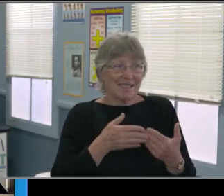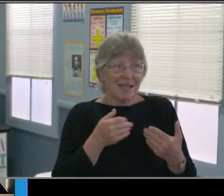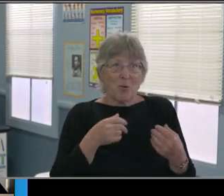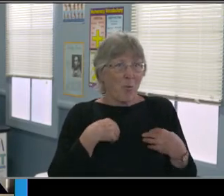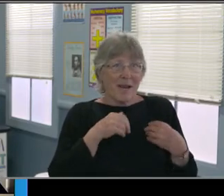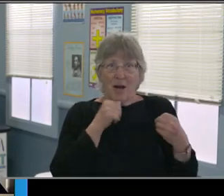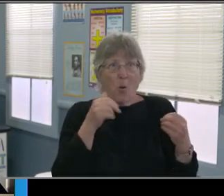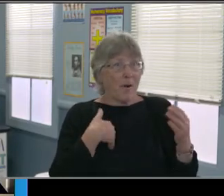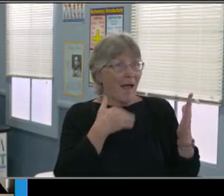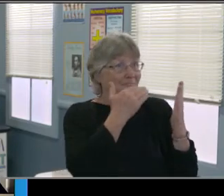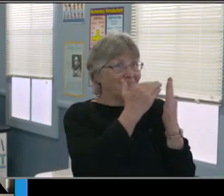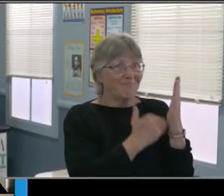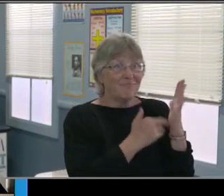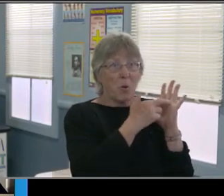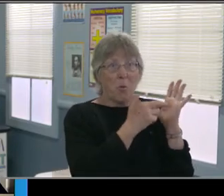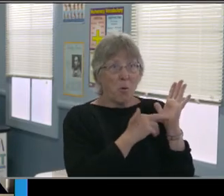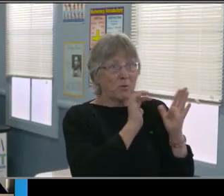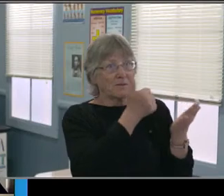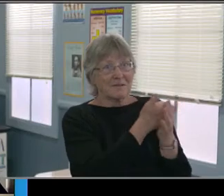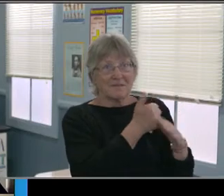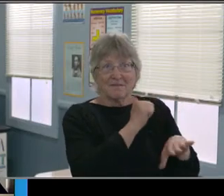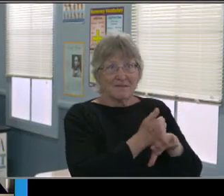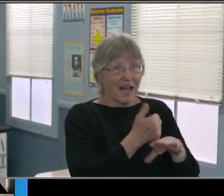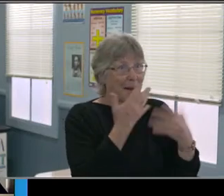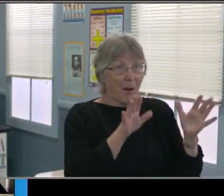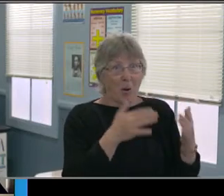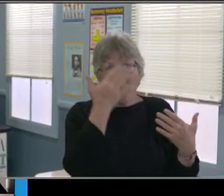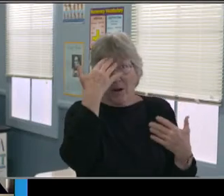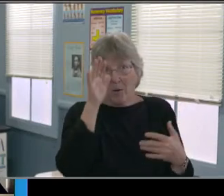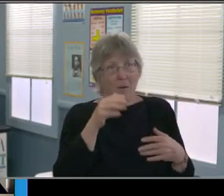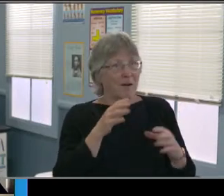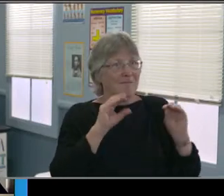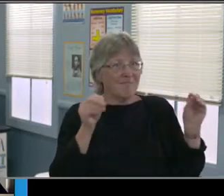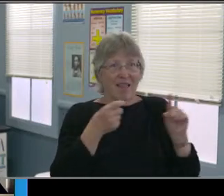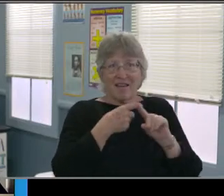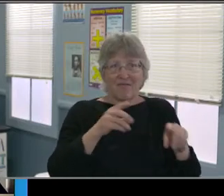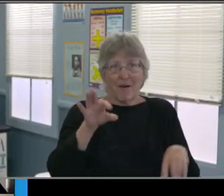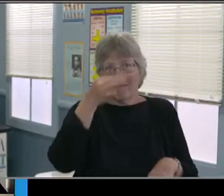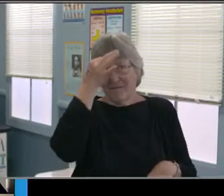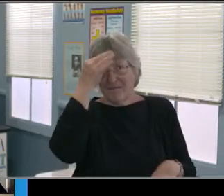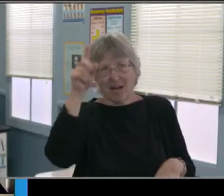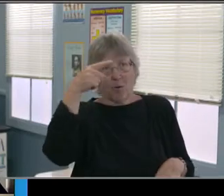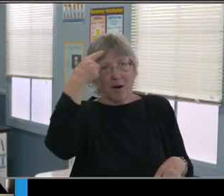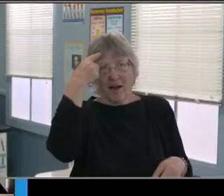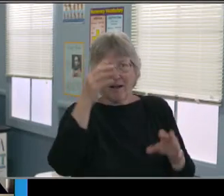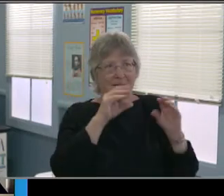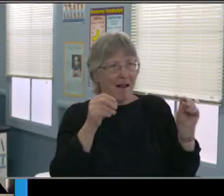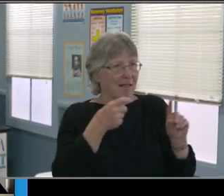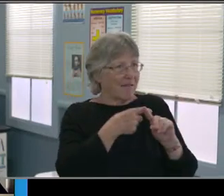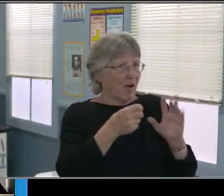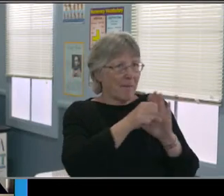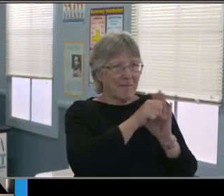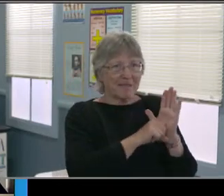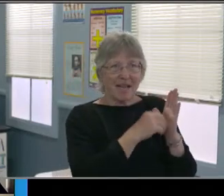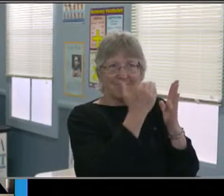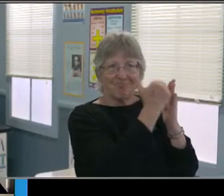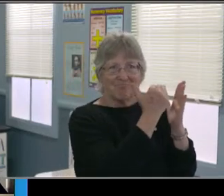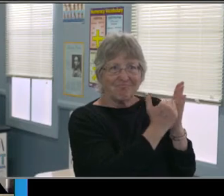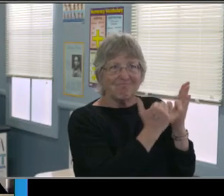Micheal Anderson, he's going to be talking about the mental health impact of the pandemic. So Mr. Anderson, please take it away.